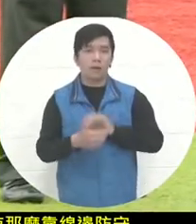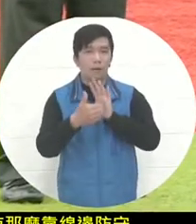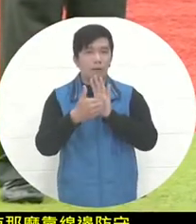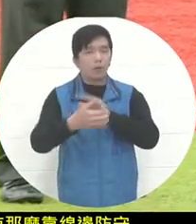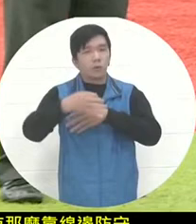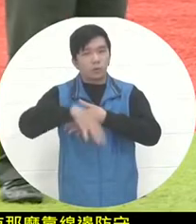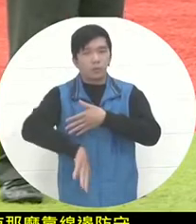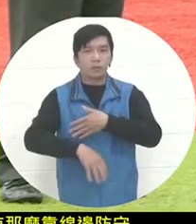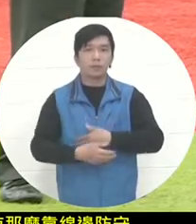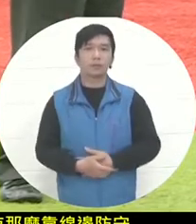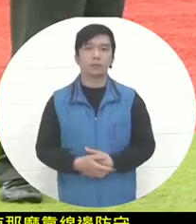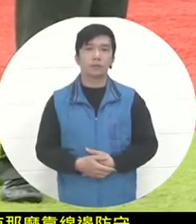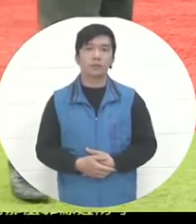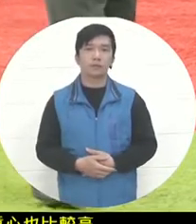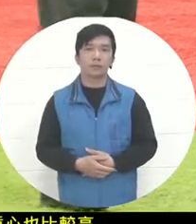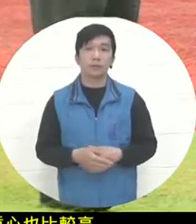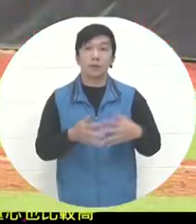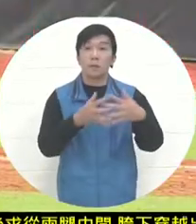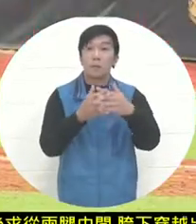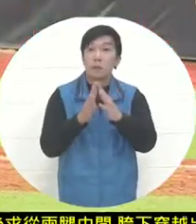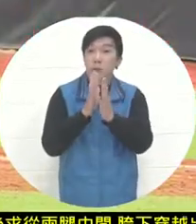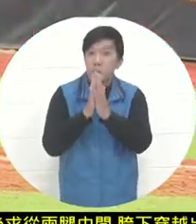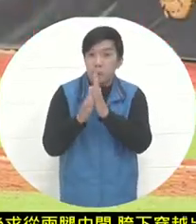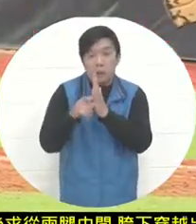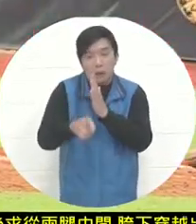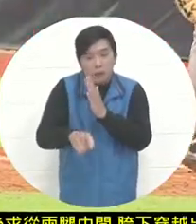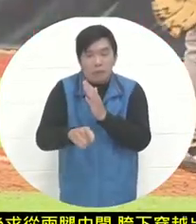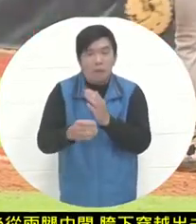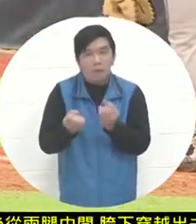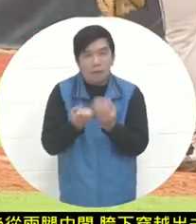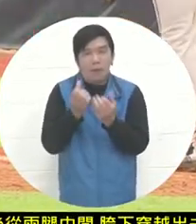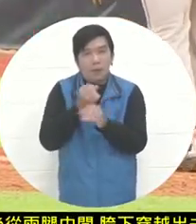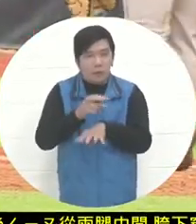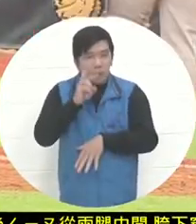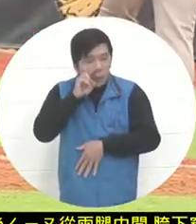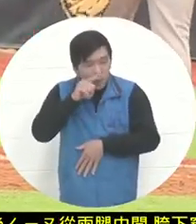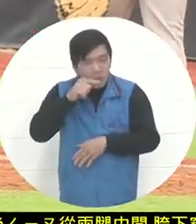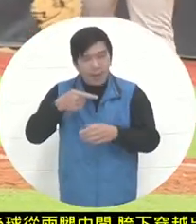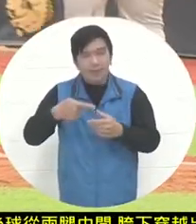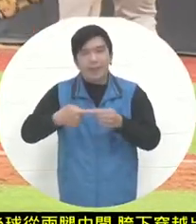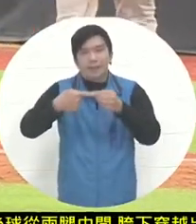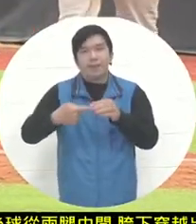The American team also made the first mistake on the back of the hand in this game . However, the ball, um,